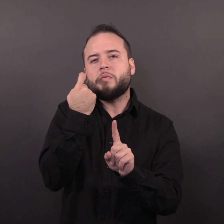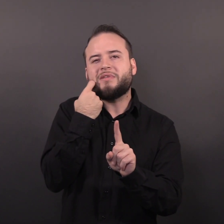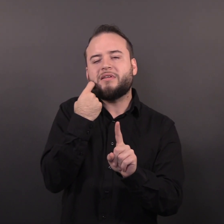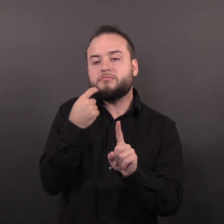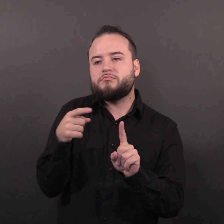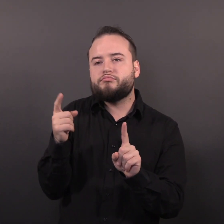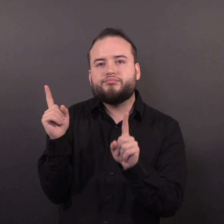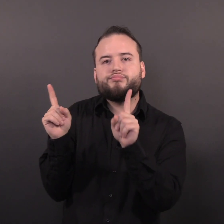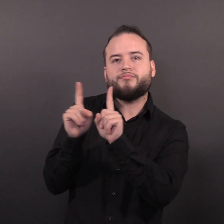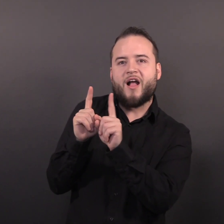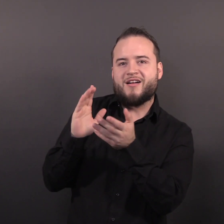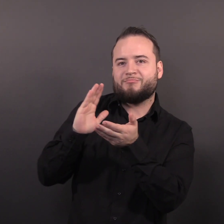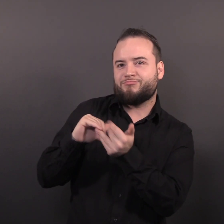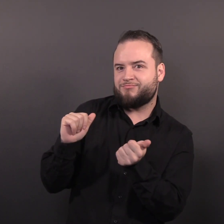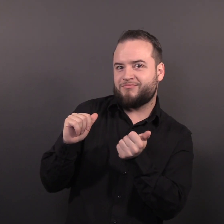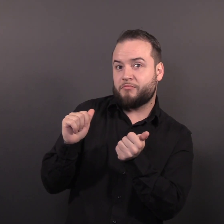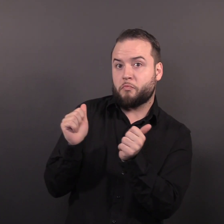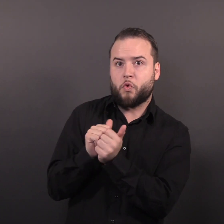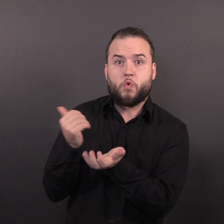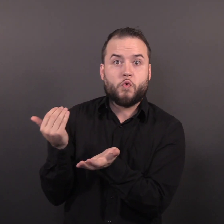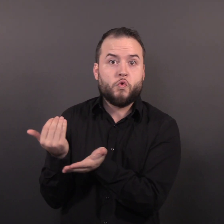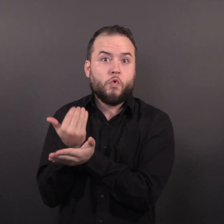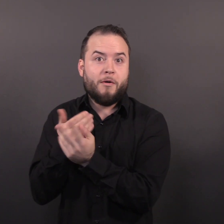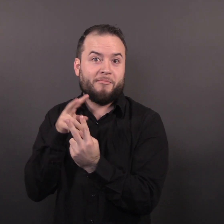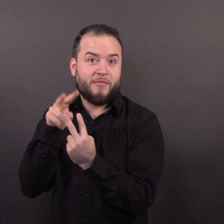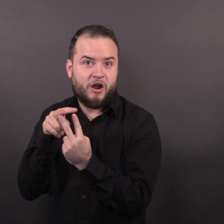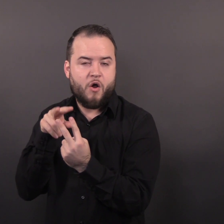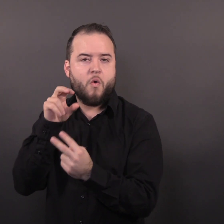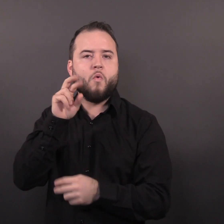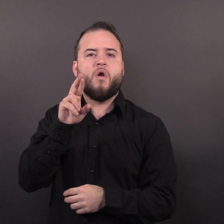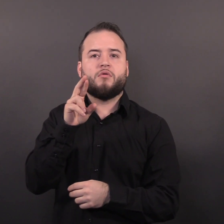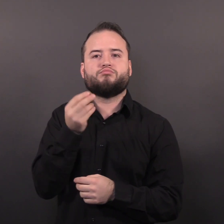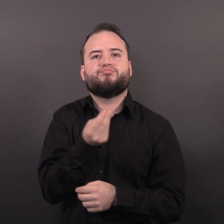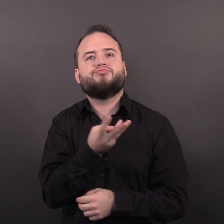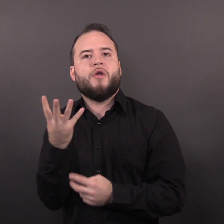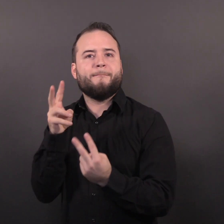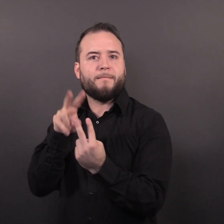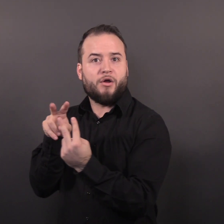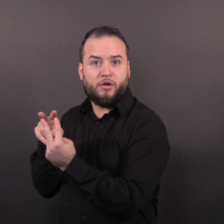who have had recent sexual contact with a new partner or partners;